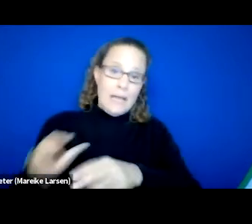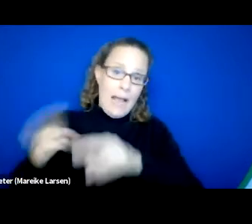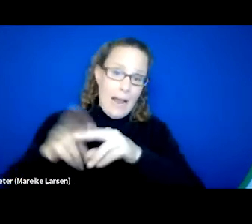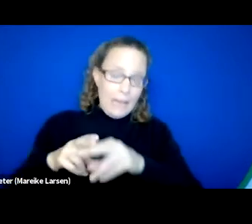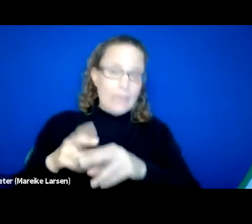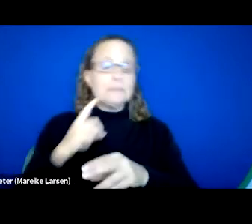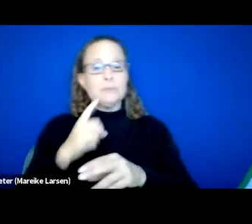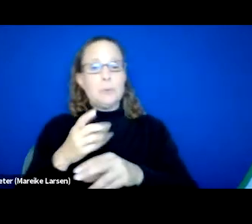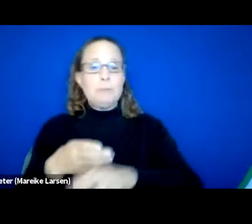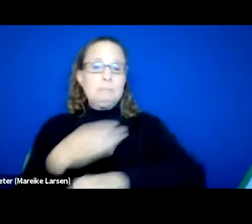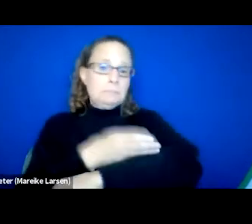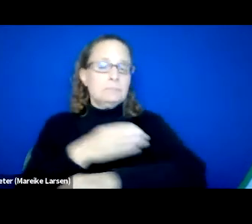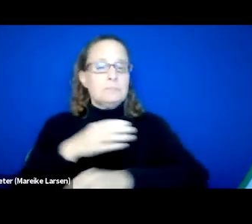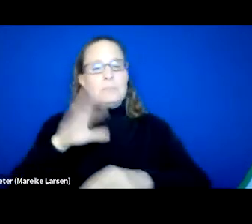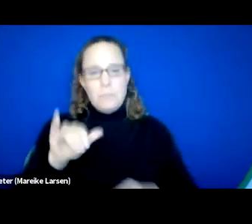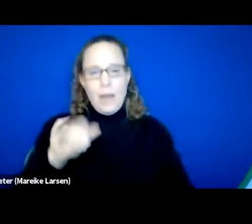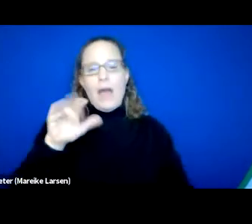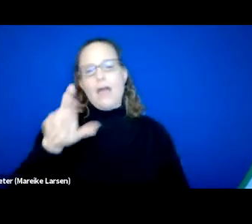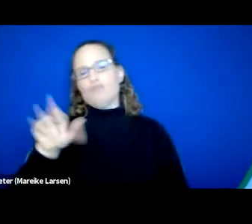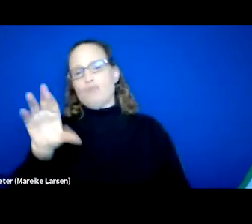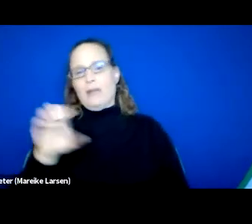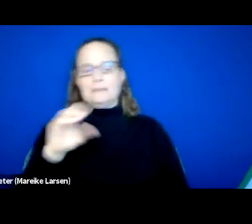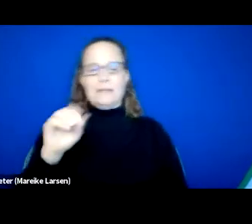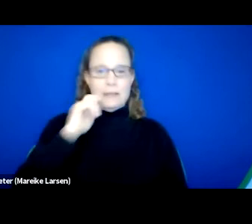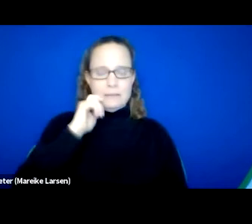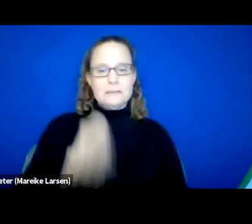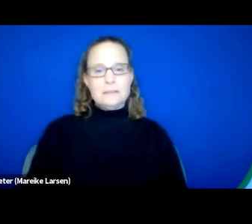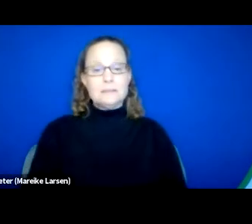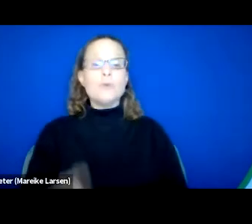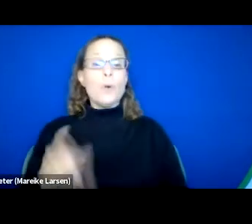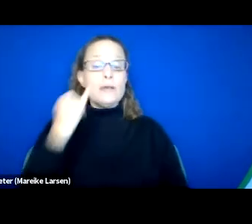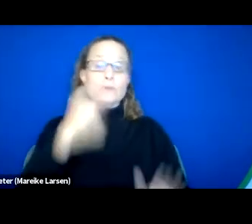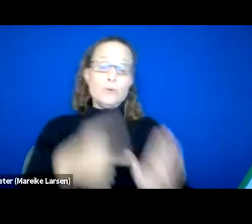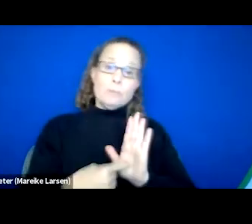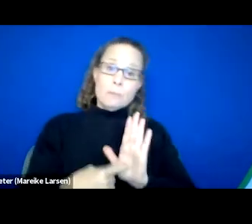And by highlight existing discrepancies, disparities communities can work